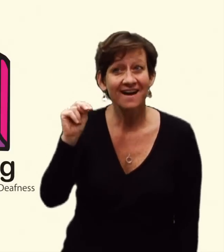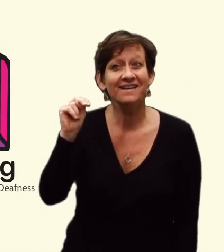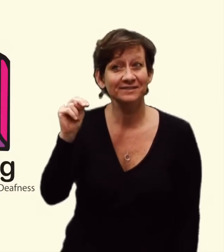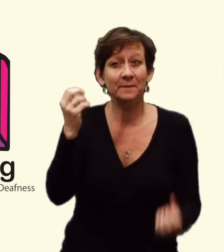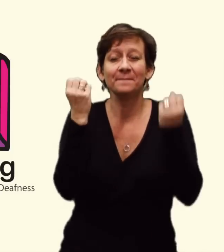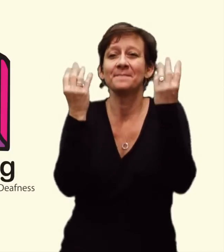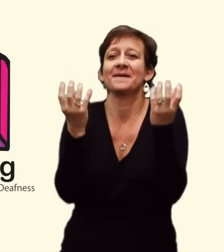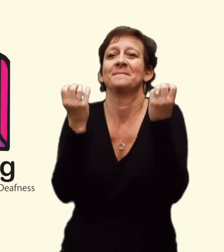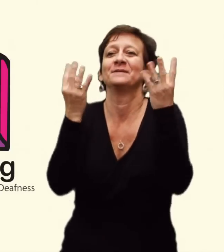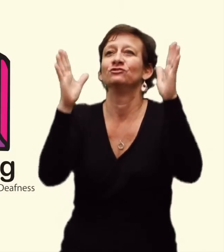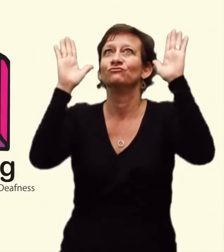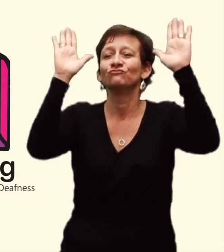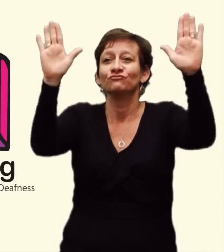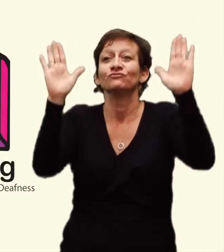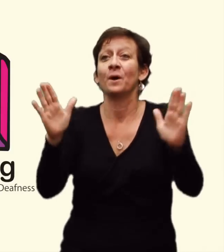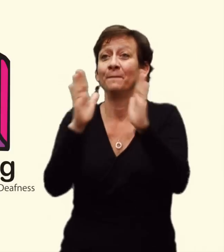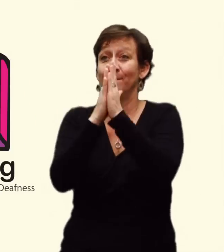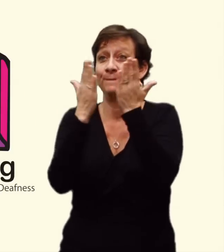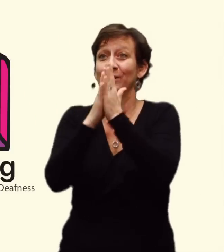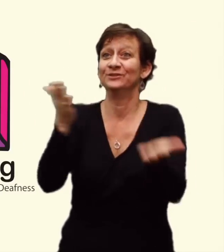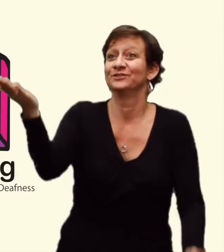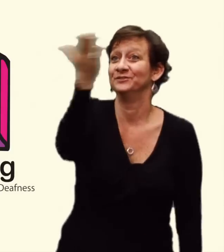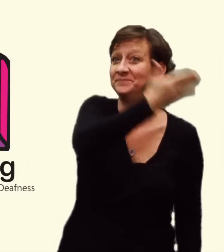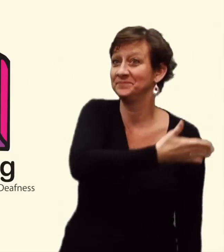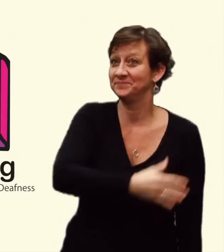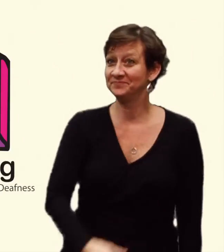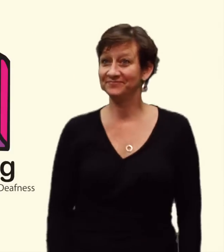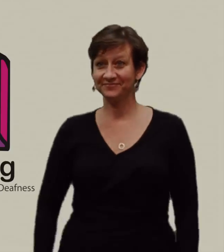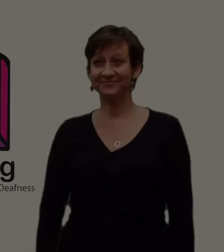Reading is really fun. There're so many great books out there.